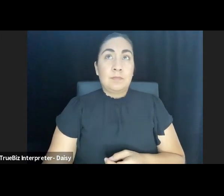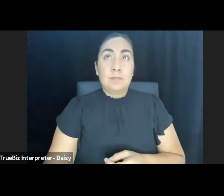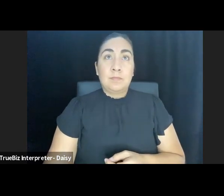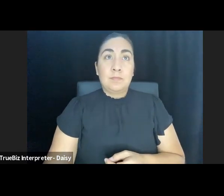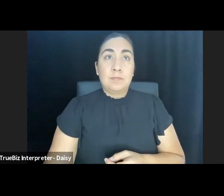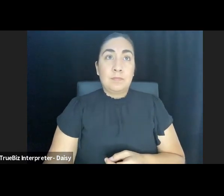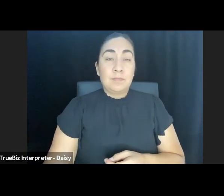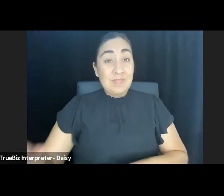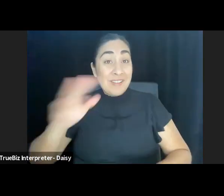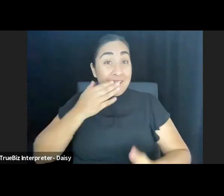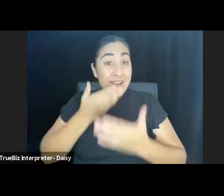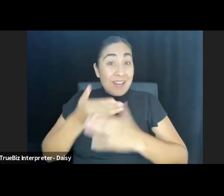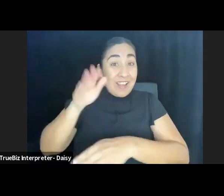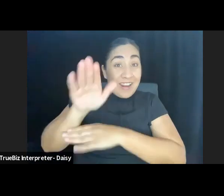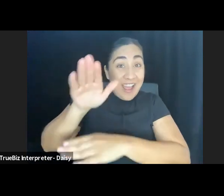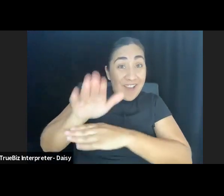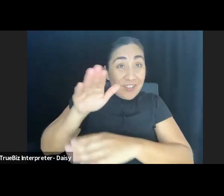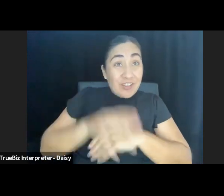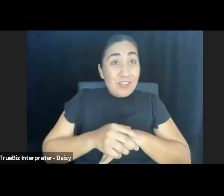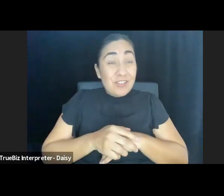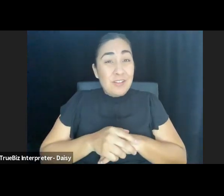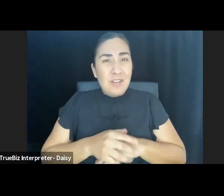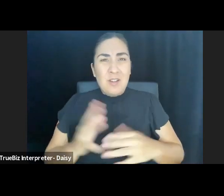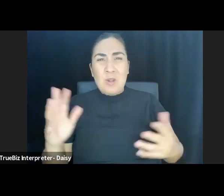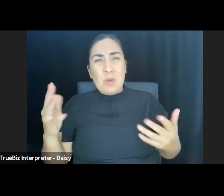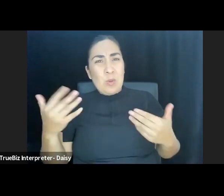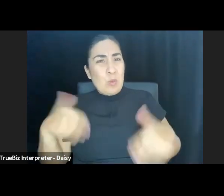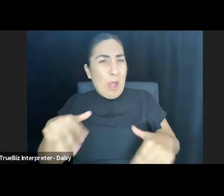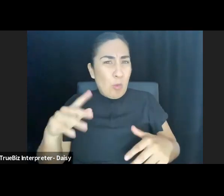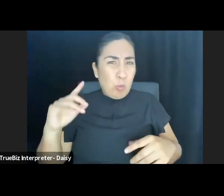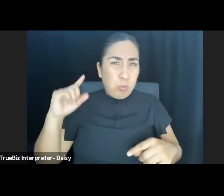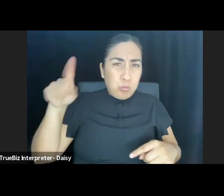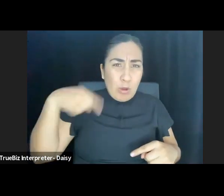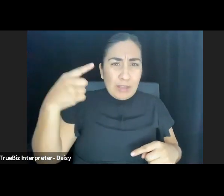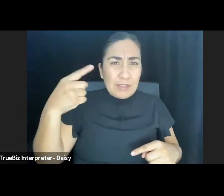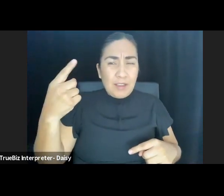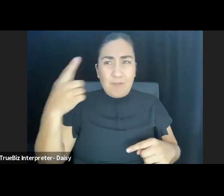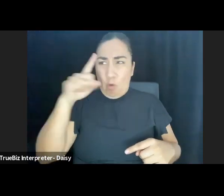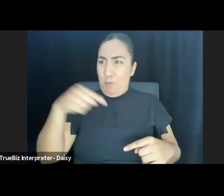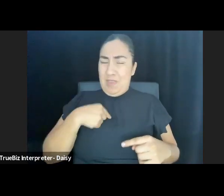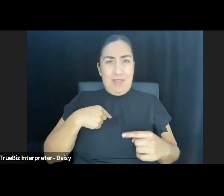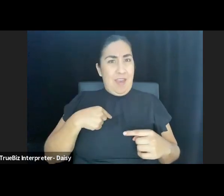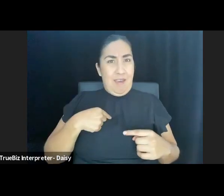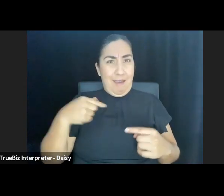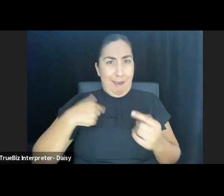Good afternoon. It's crazy to me that I have an opportunity to address you all today.